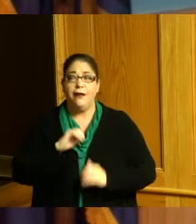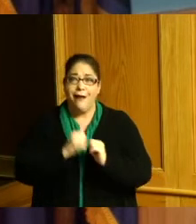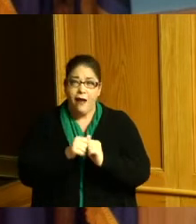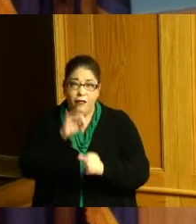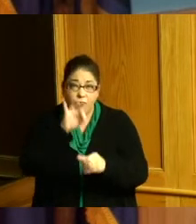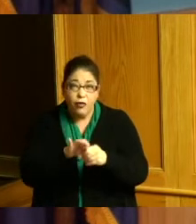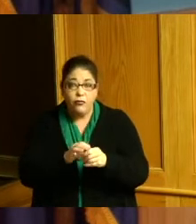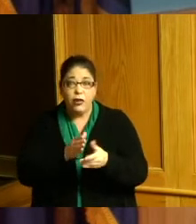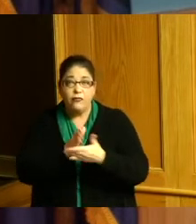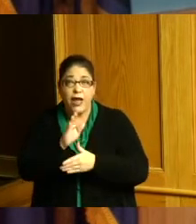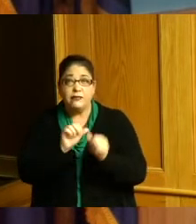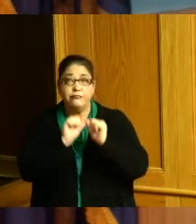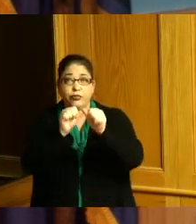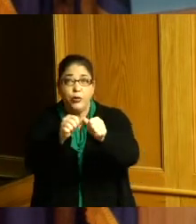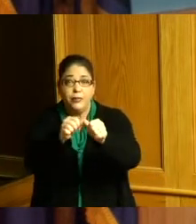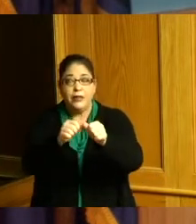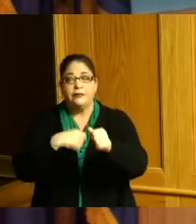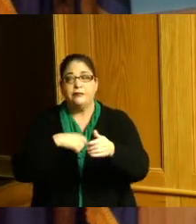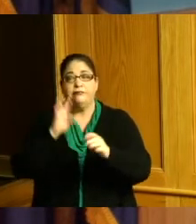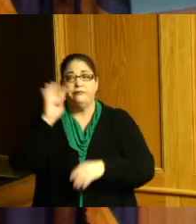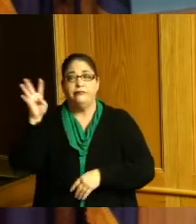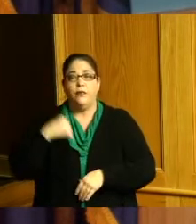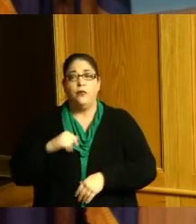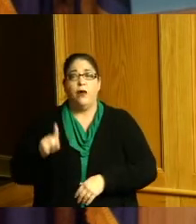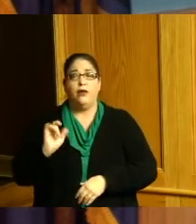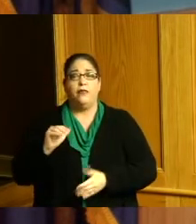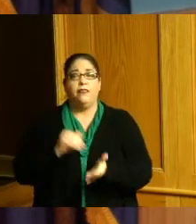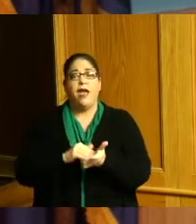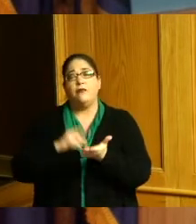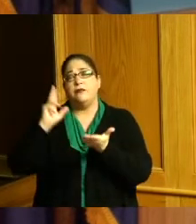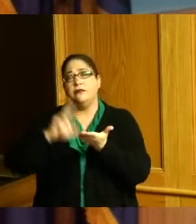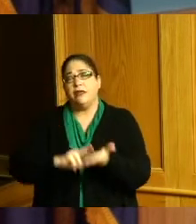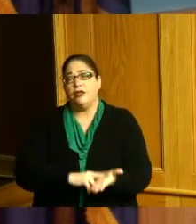I came up with a voter bill of rights we got a hundred thousand signatures to try to get it